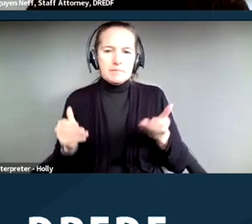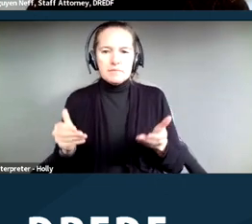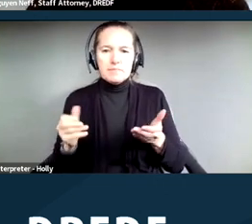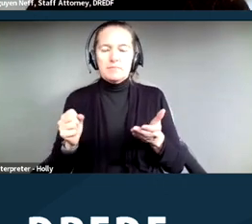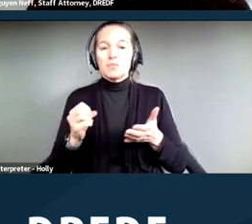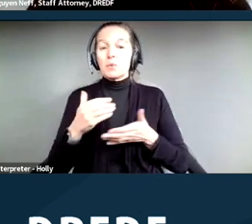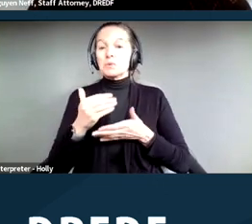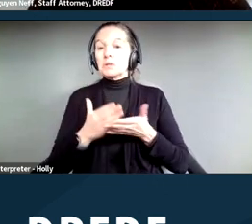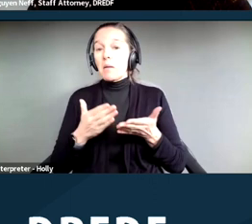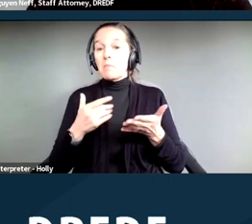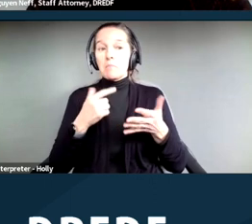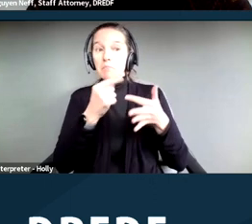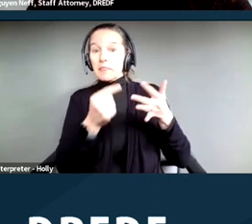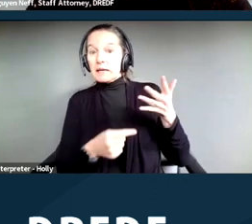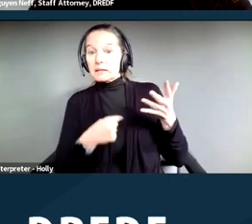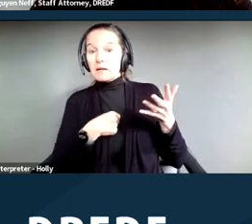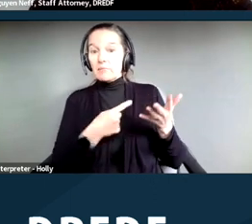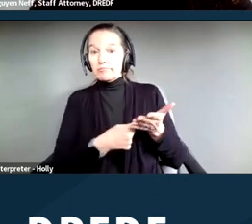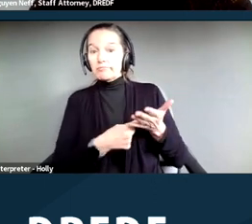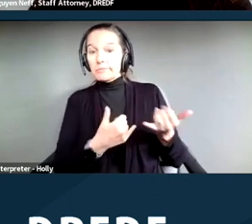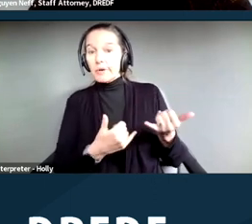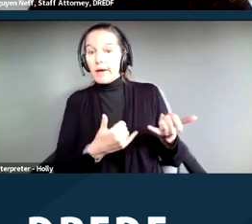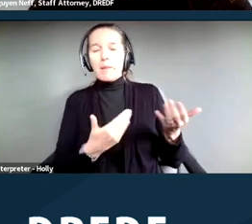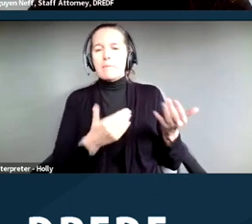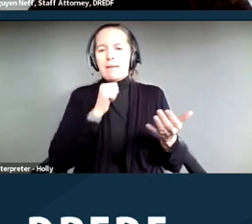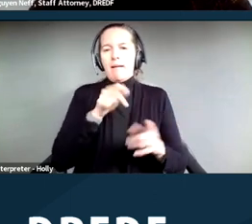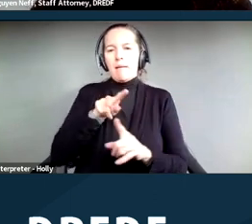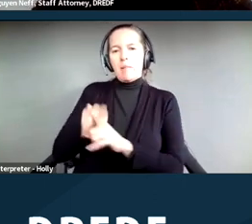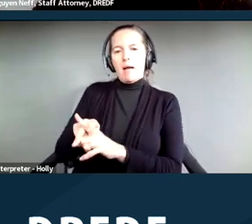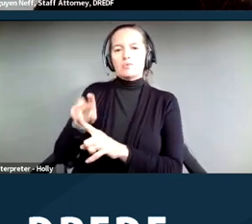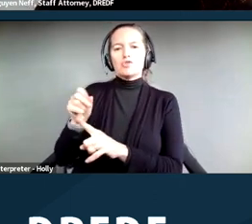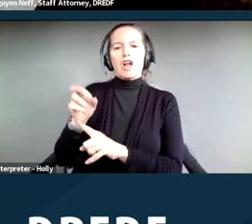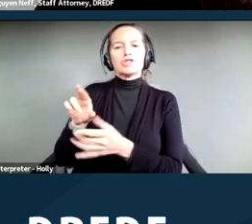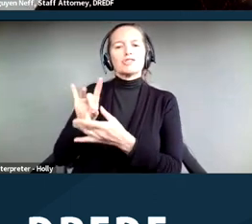today might not apply to shelters run by religious organizations.